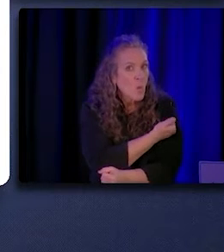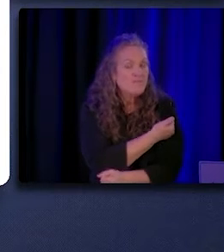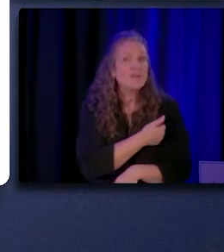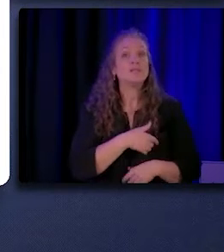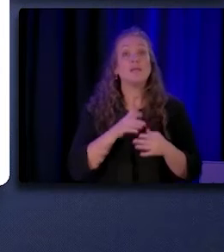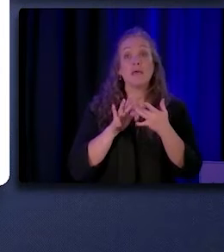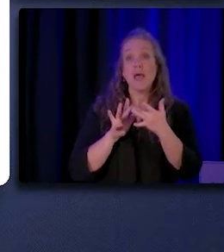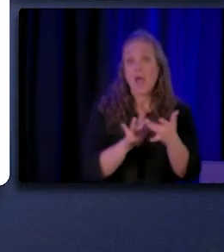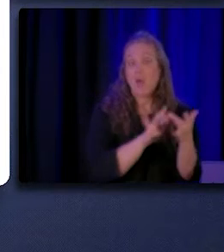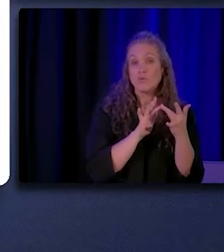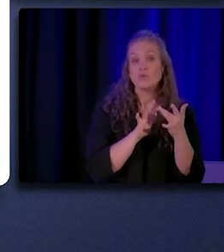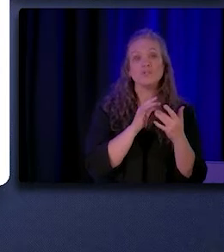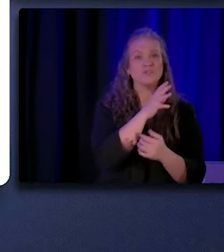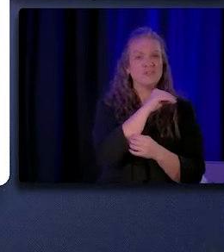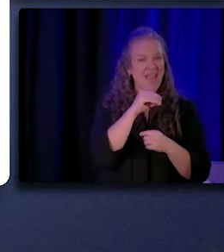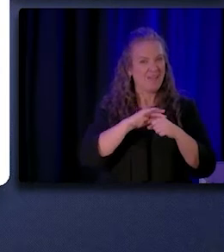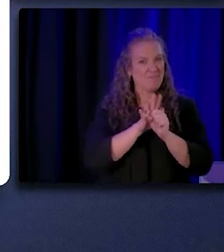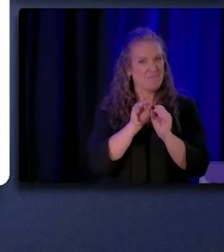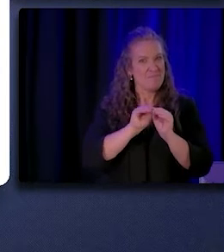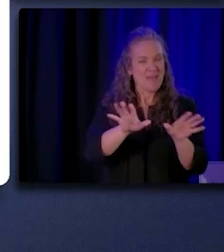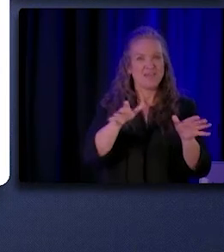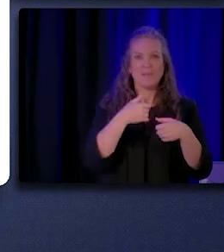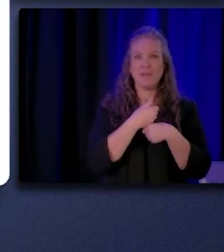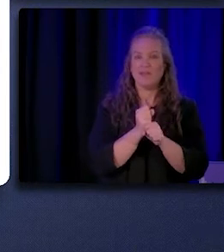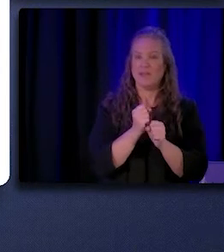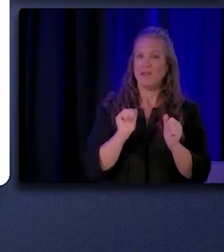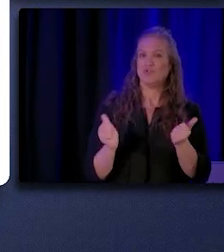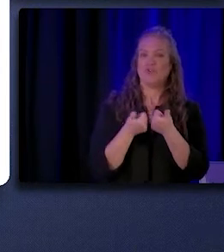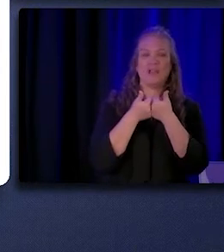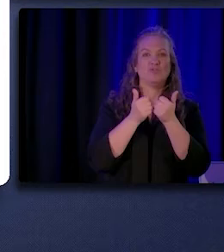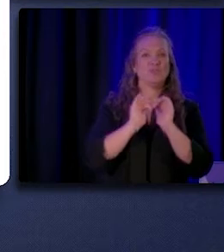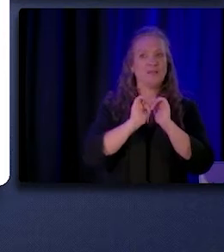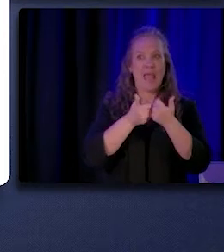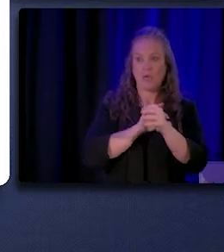and that the pandemic created challenges with integrating the role into the clinical care team.